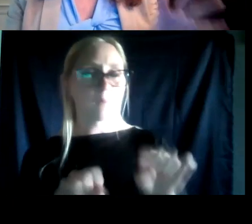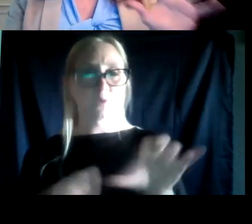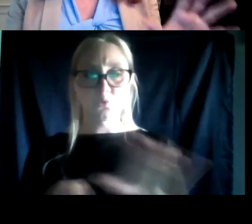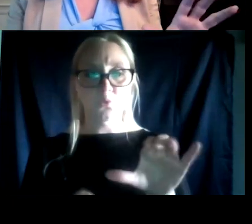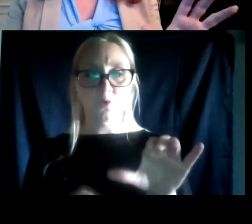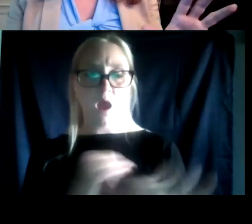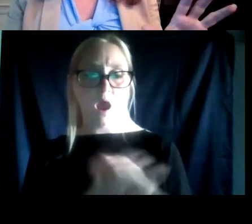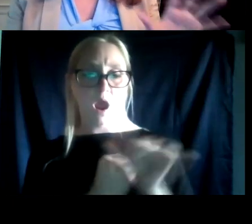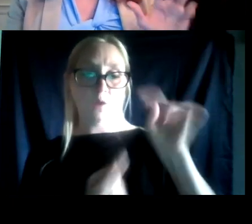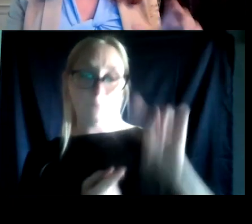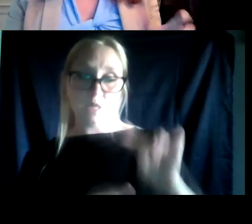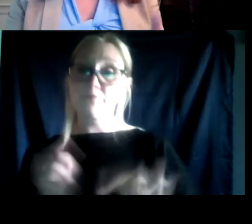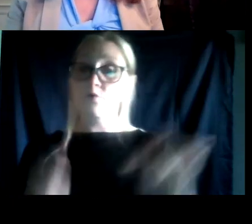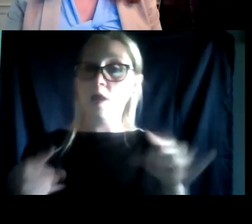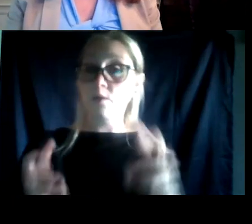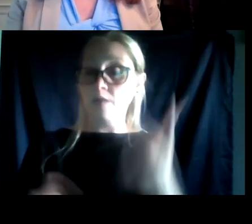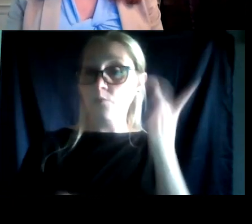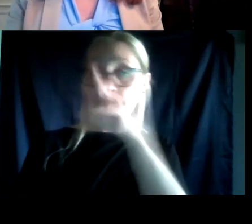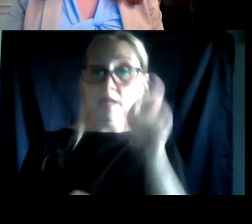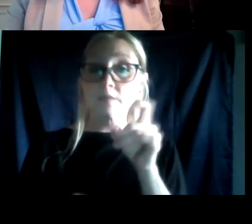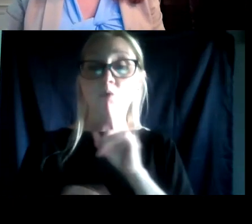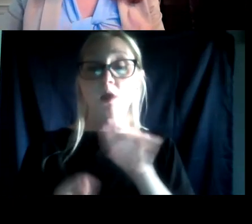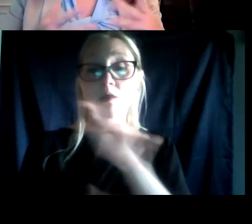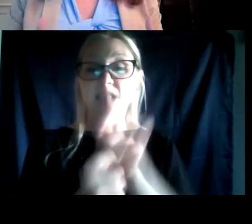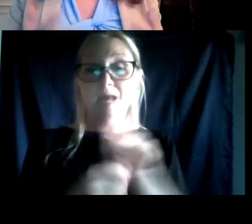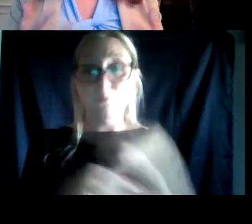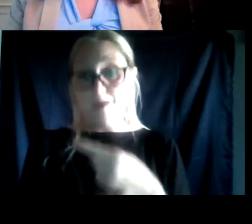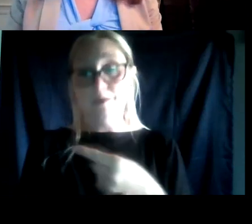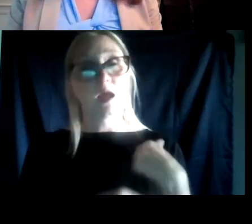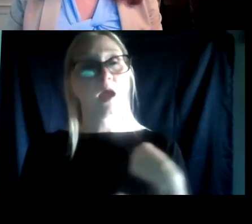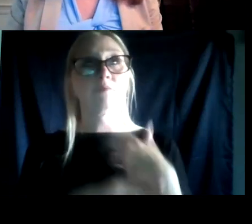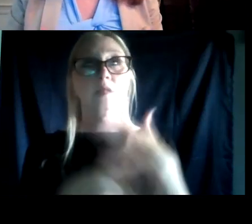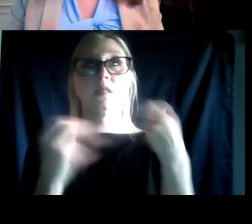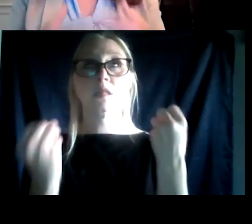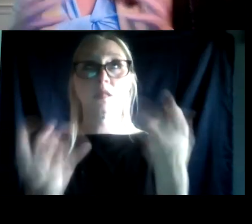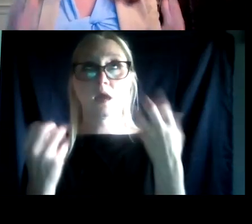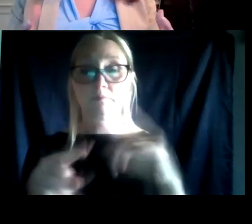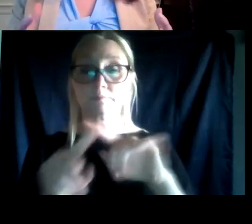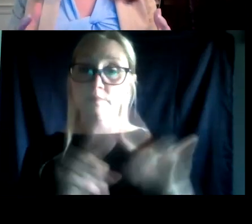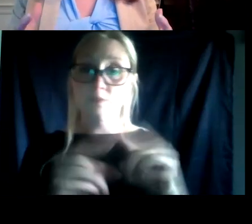in a variety of ways because you're exactly right. There are a lot of different ways that systems in general,